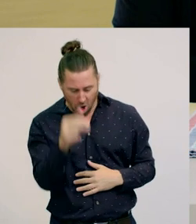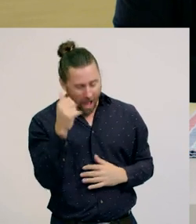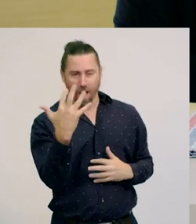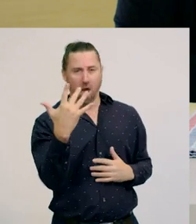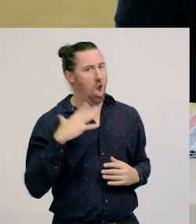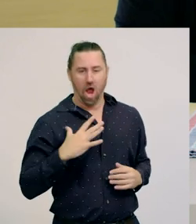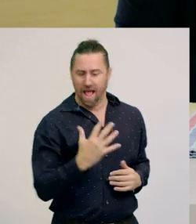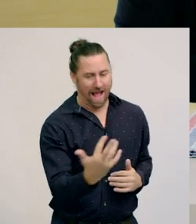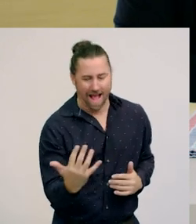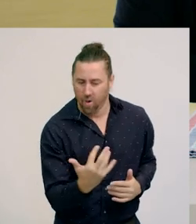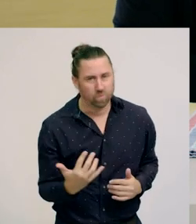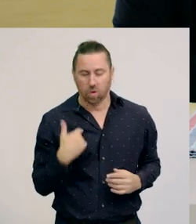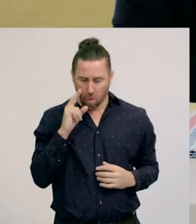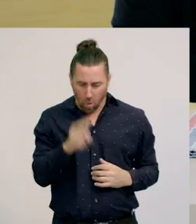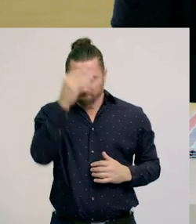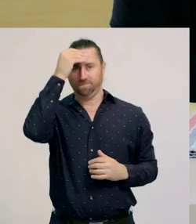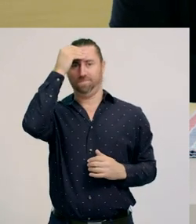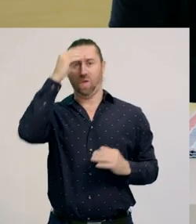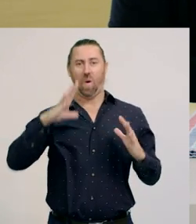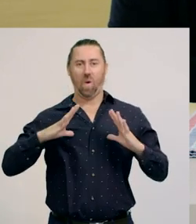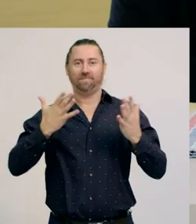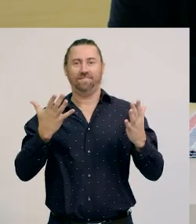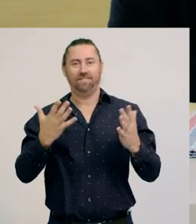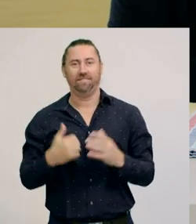We often use subitising for smaller collections.